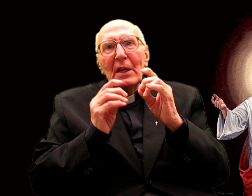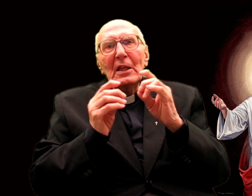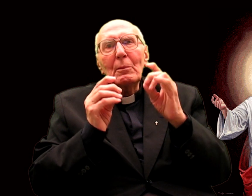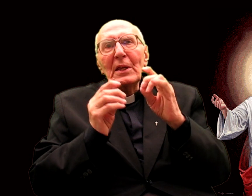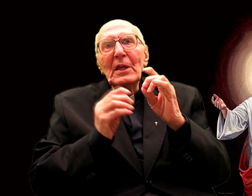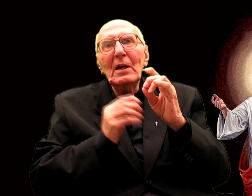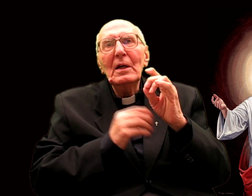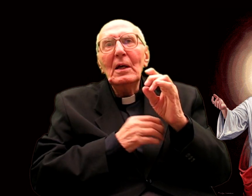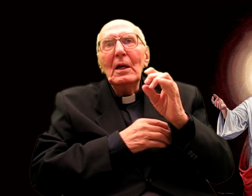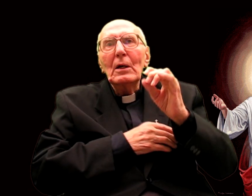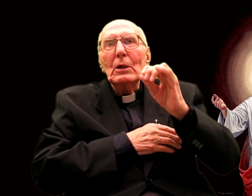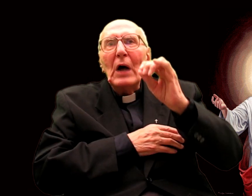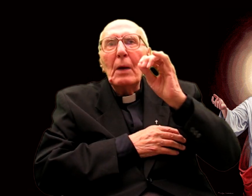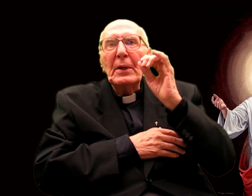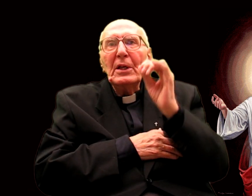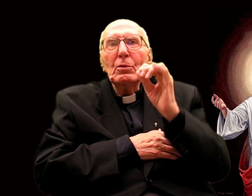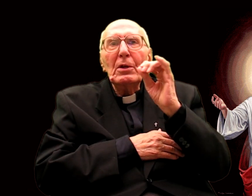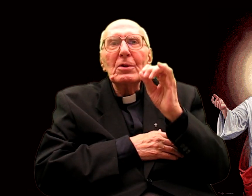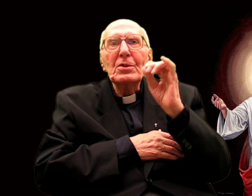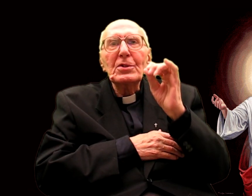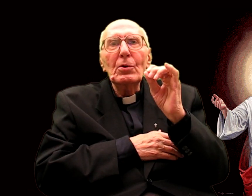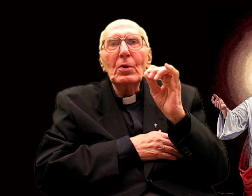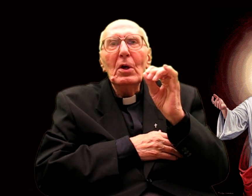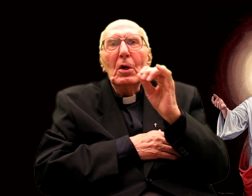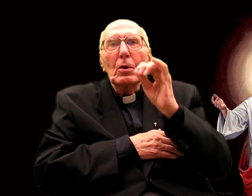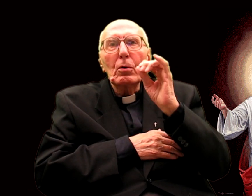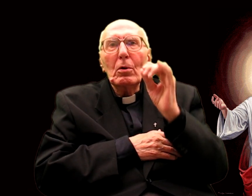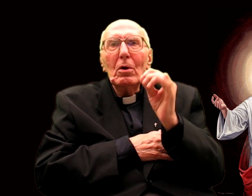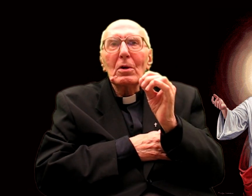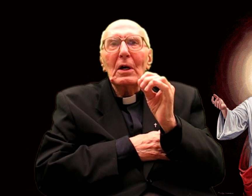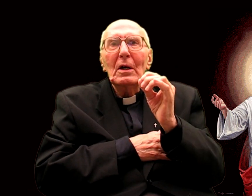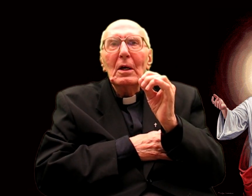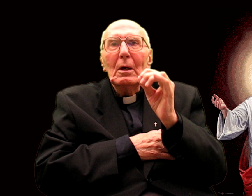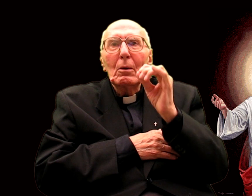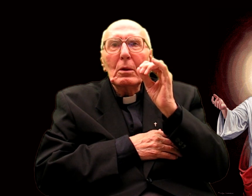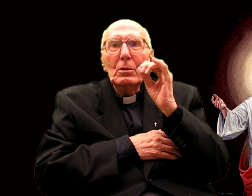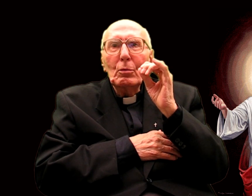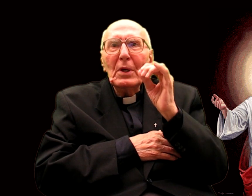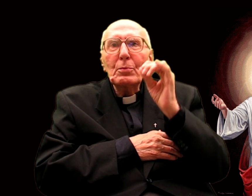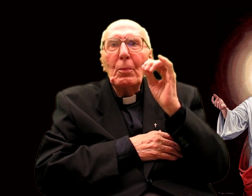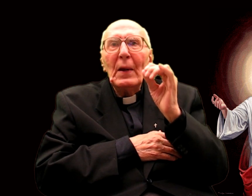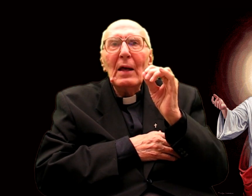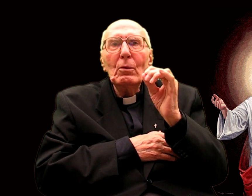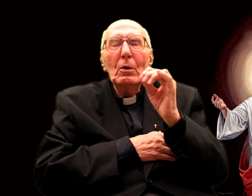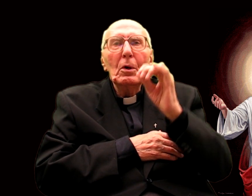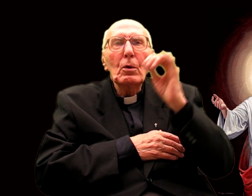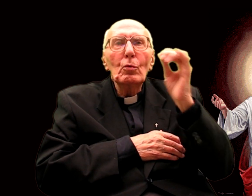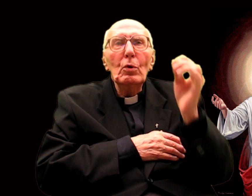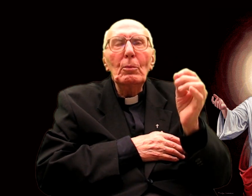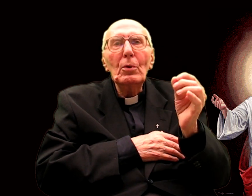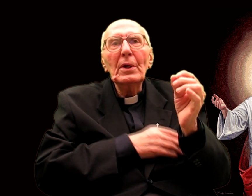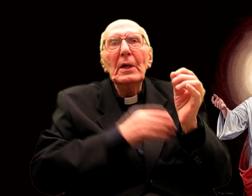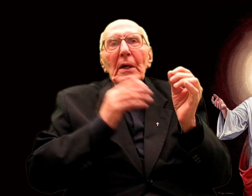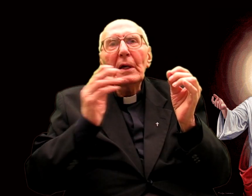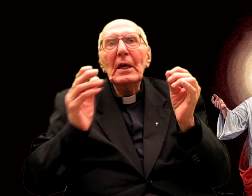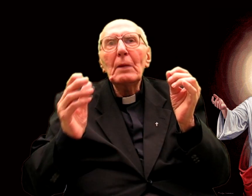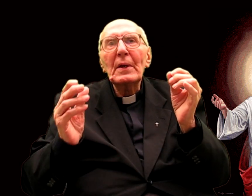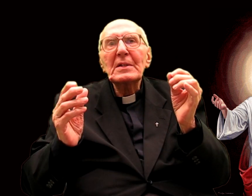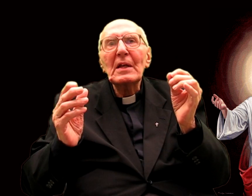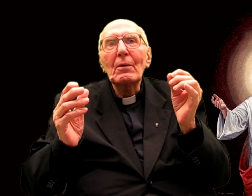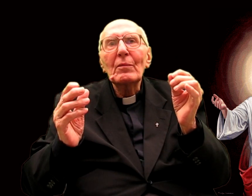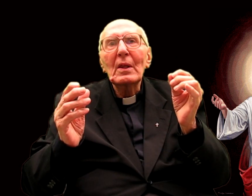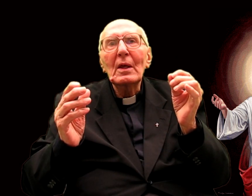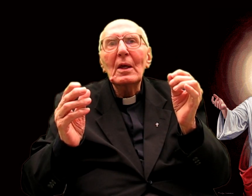Margaret Mary, at the request of Our Lord puts on the same level of love and reparation.